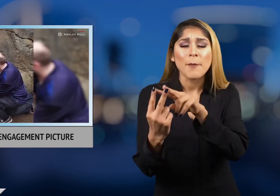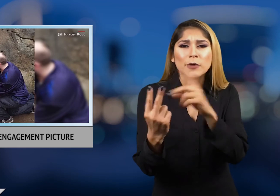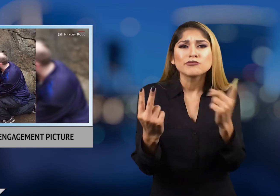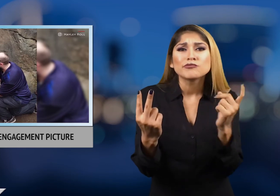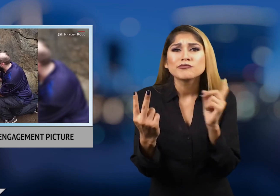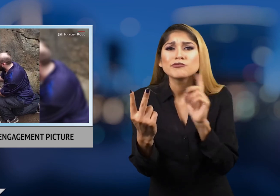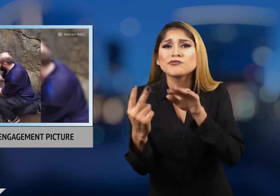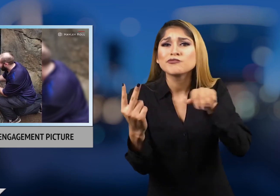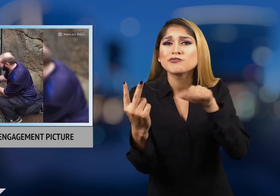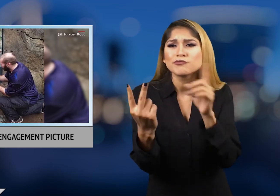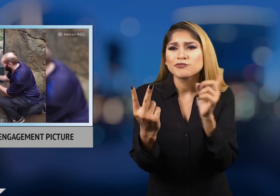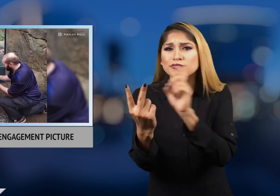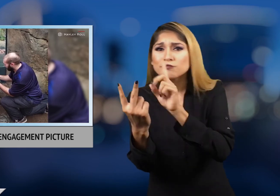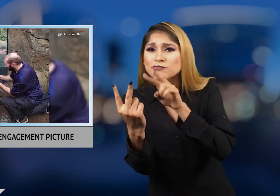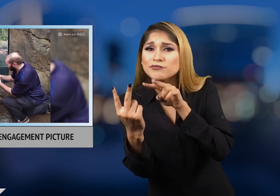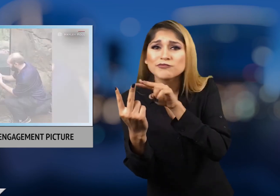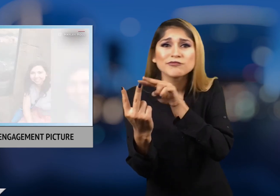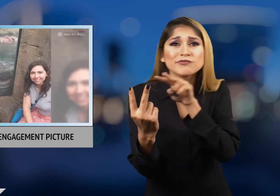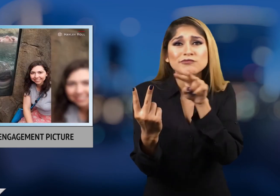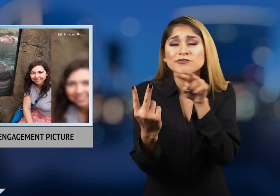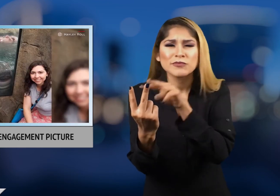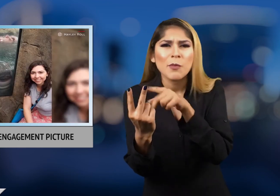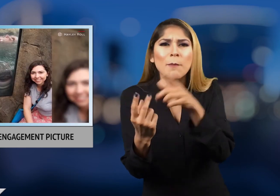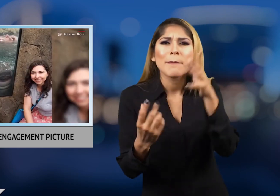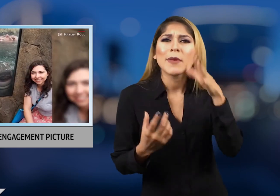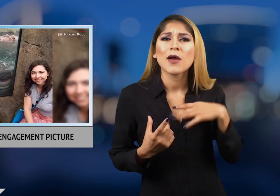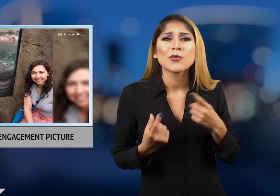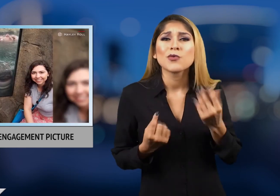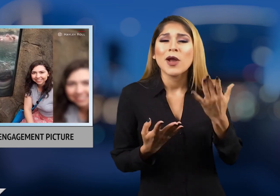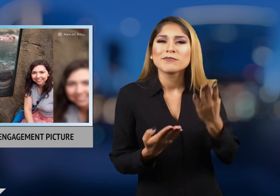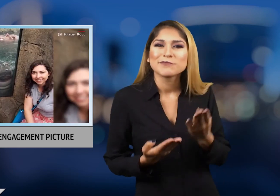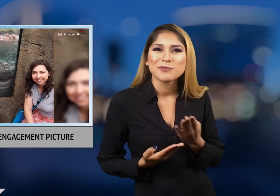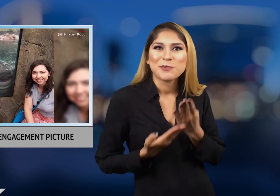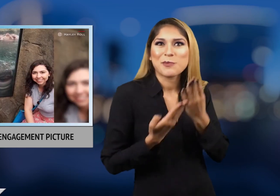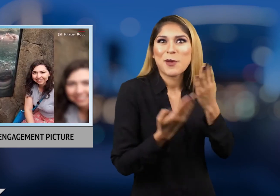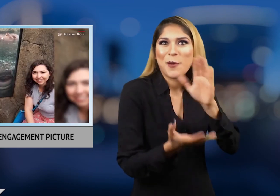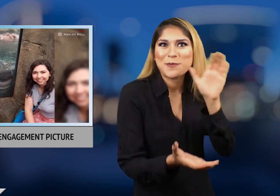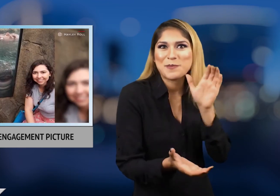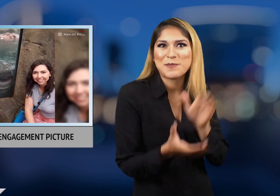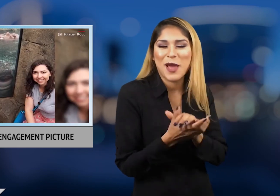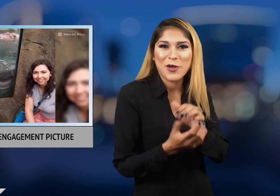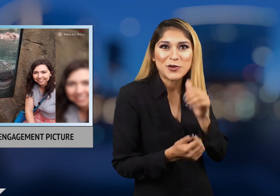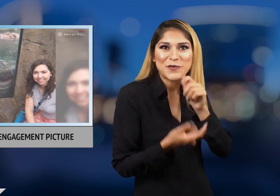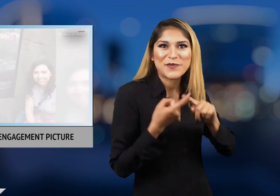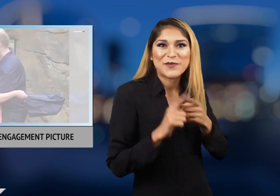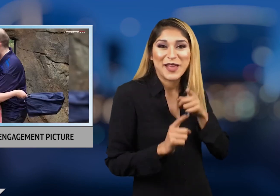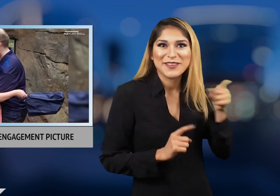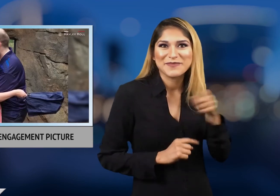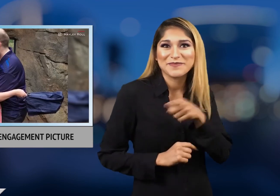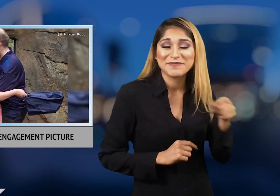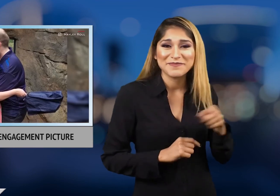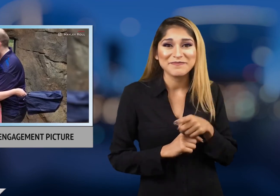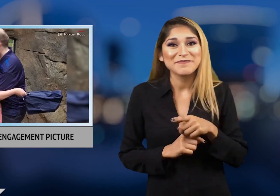a man pop the question to his girlfriend.